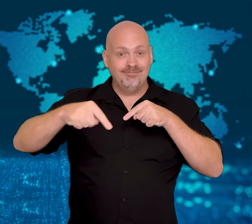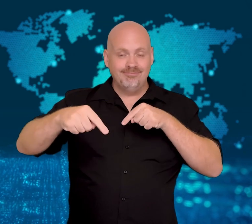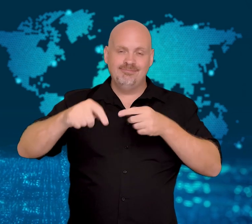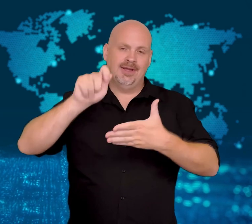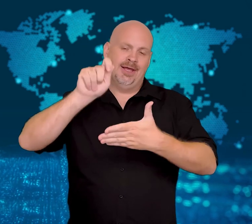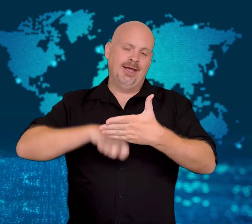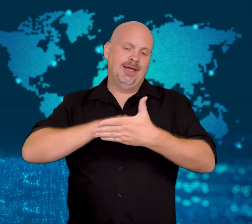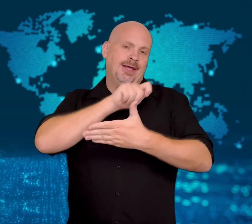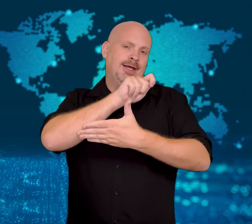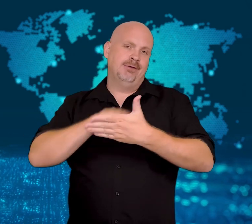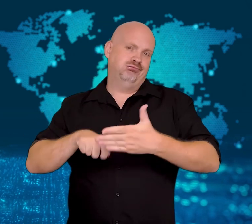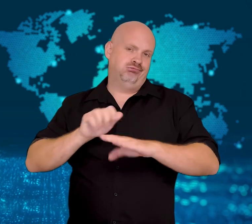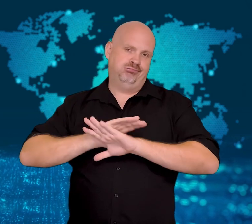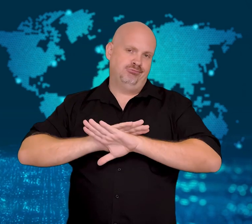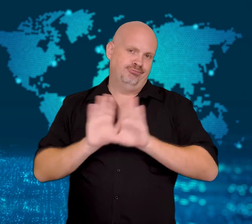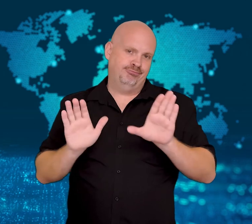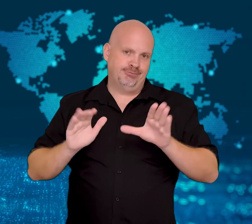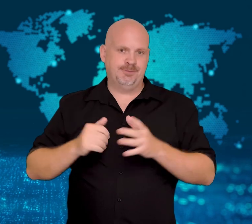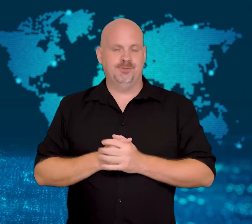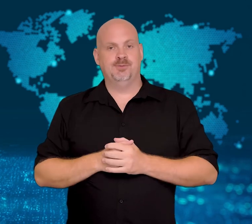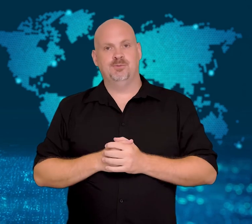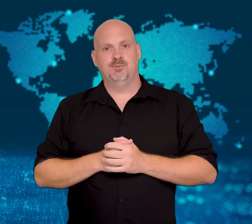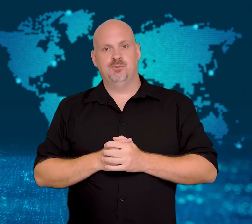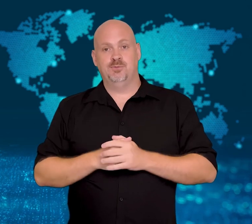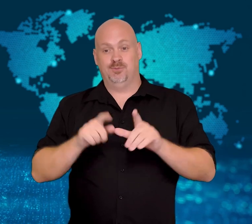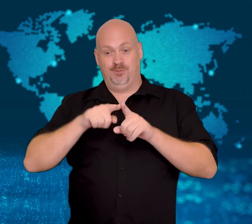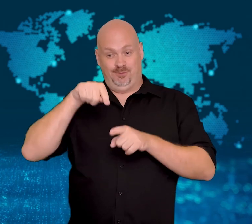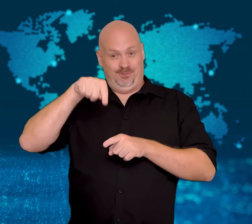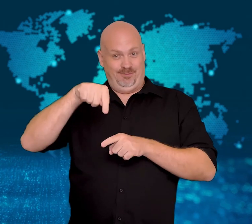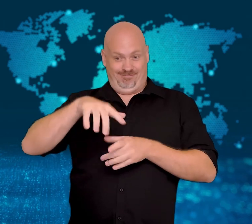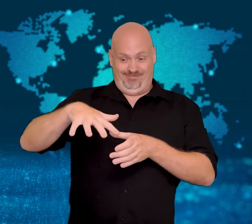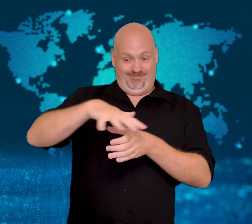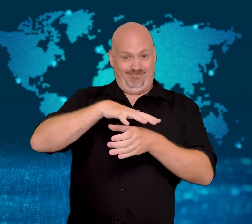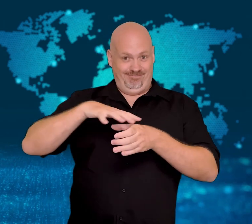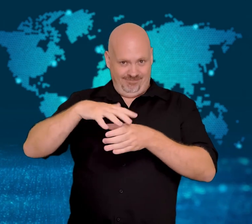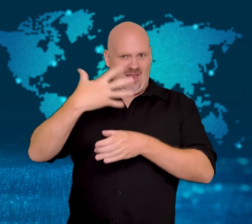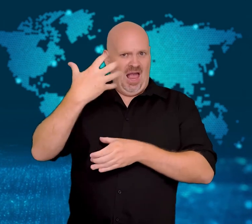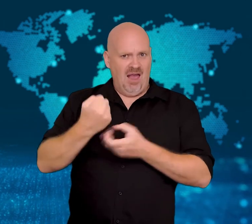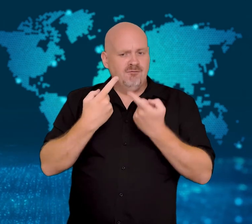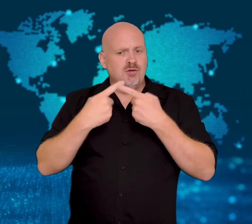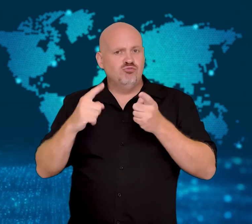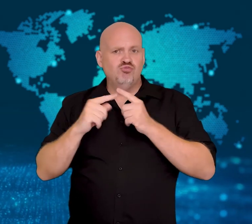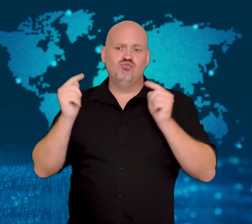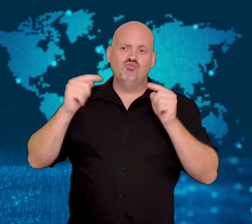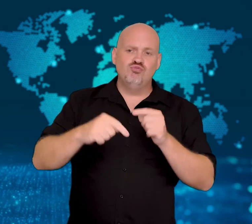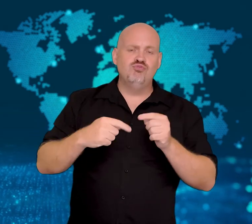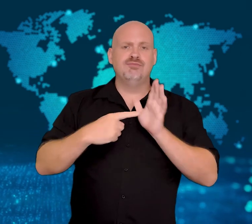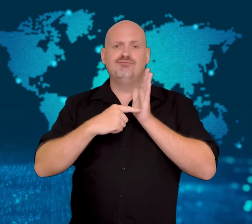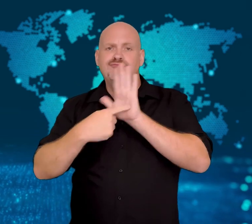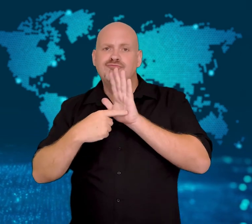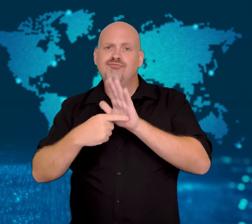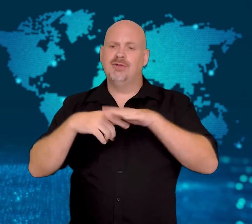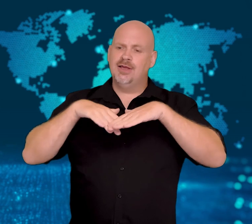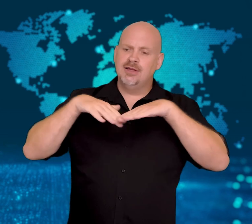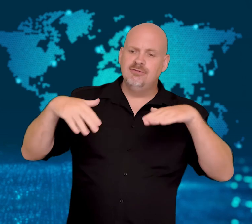but the remaining concerts and live streams have been canceled.